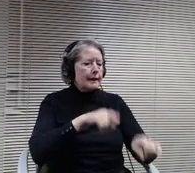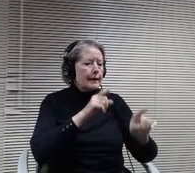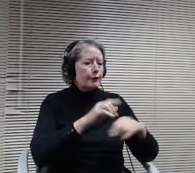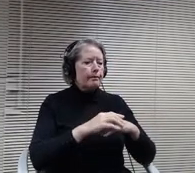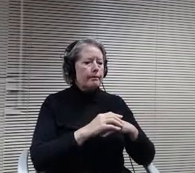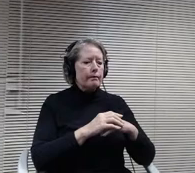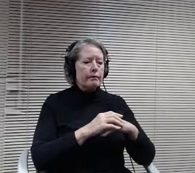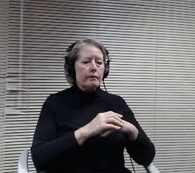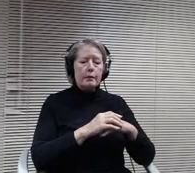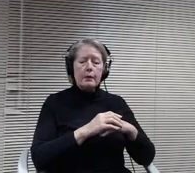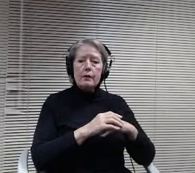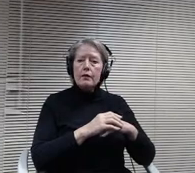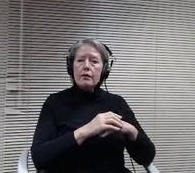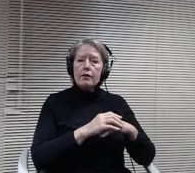Christine, did you have other questions?